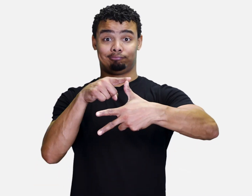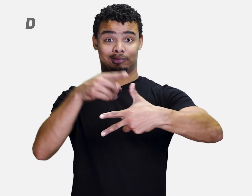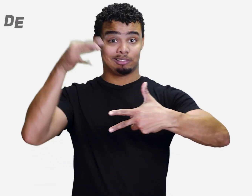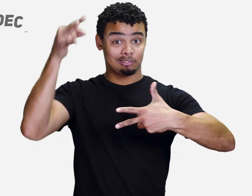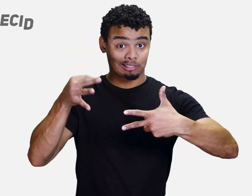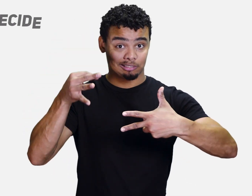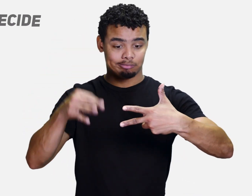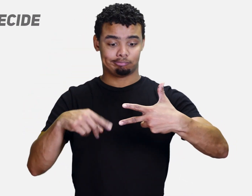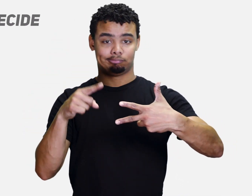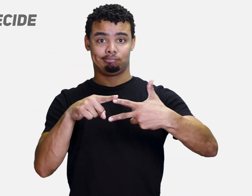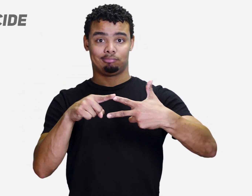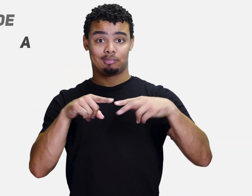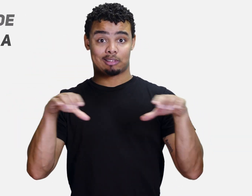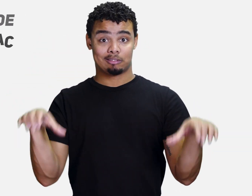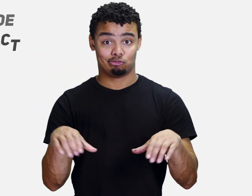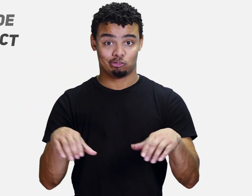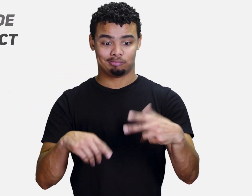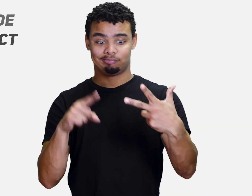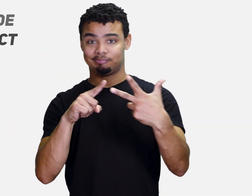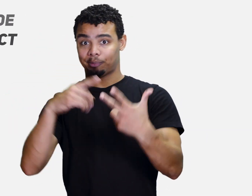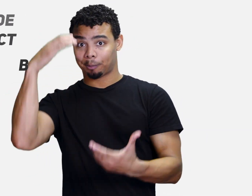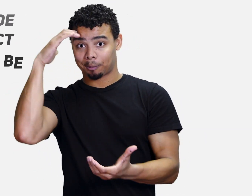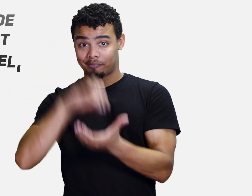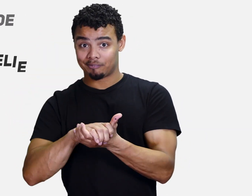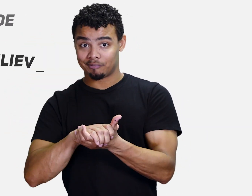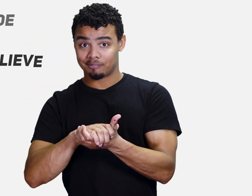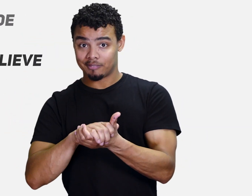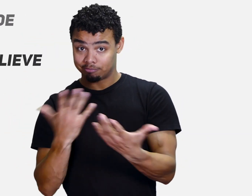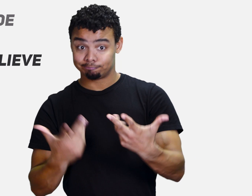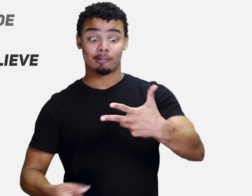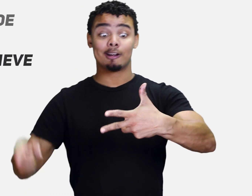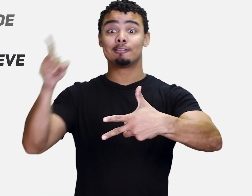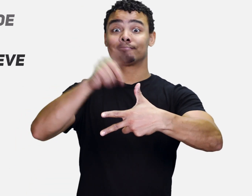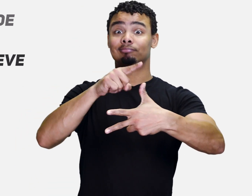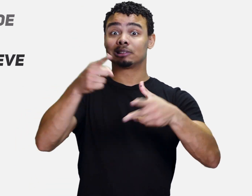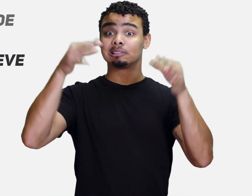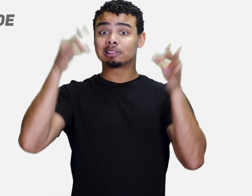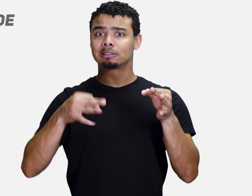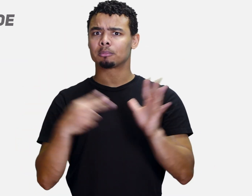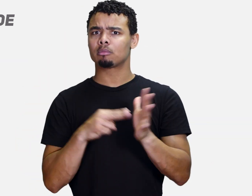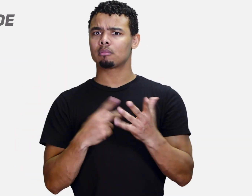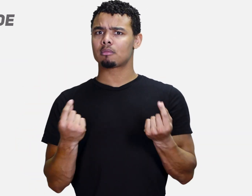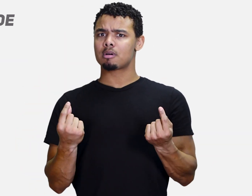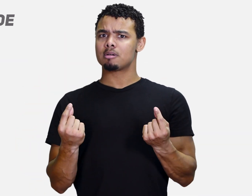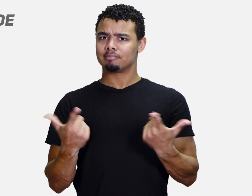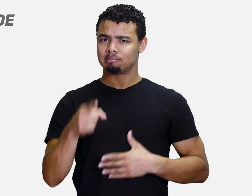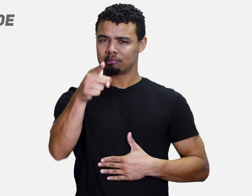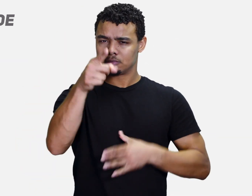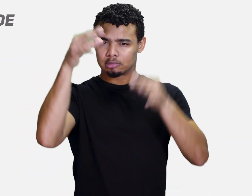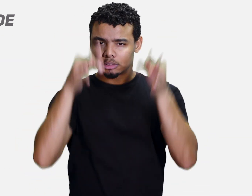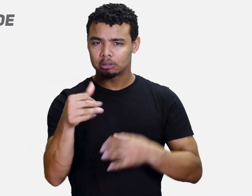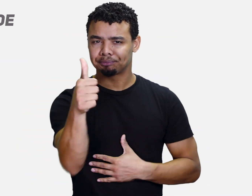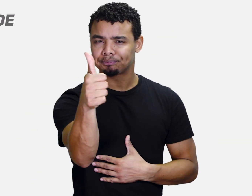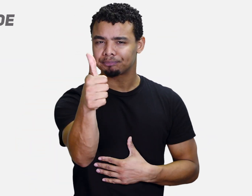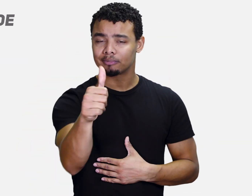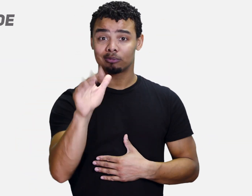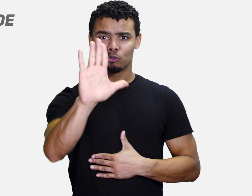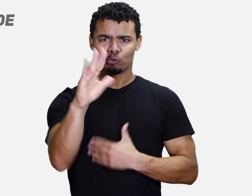There are three components of self-determination-- decide, act, and believe. Decide means you set goals for yourself